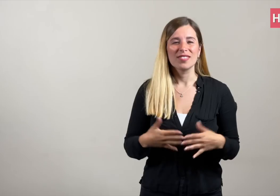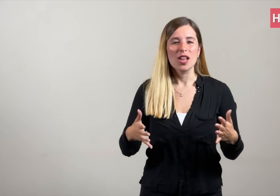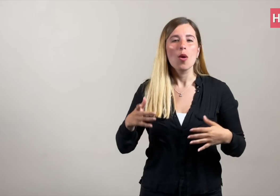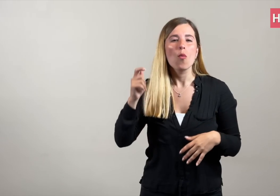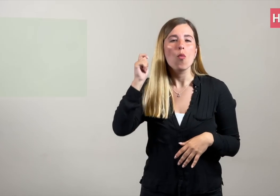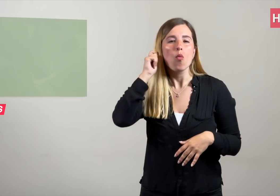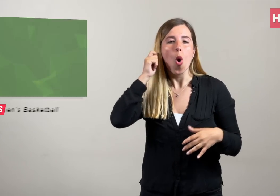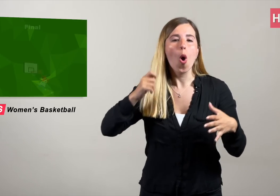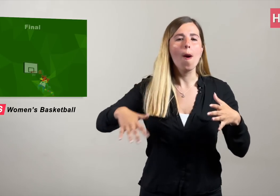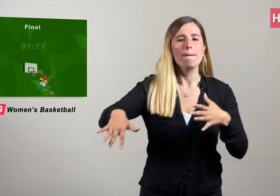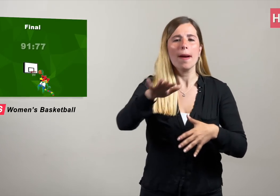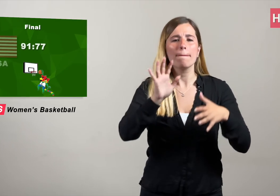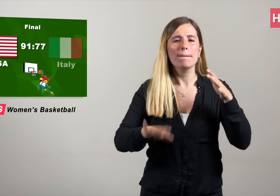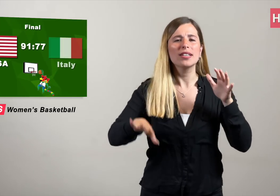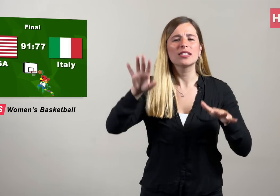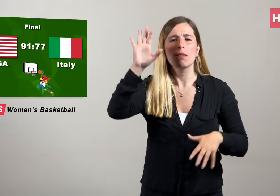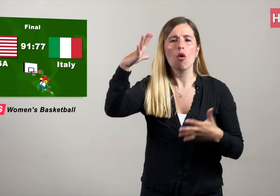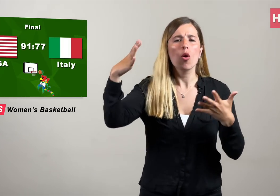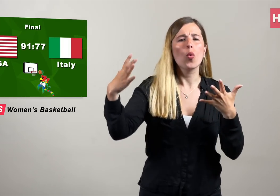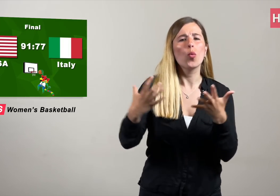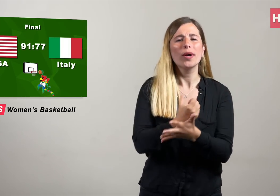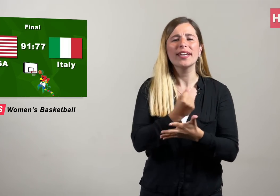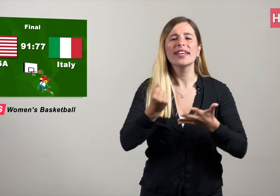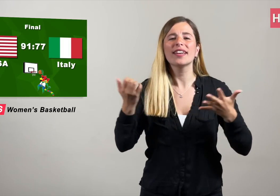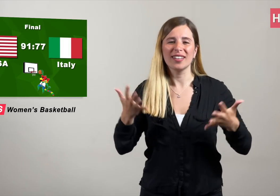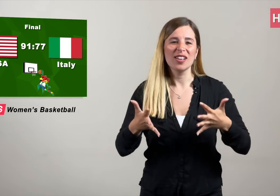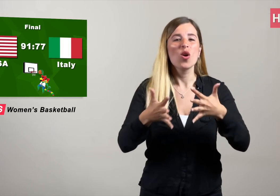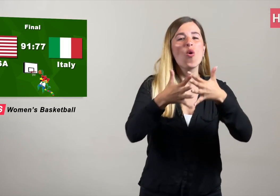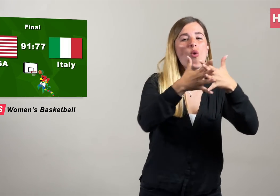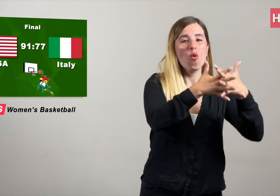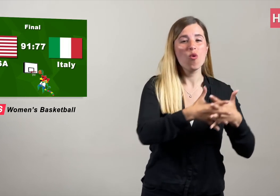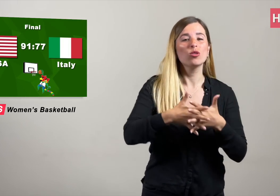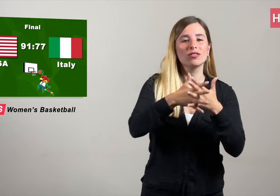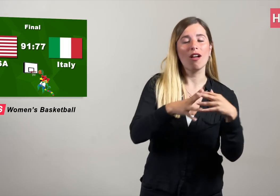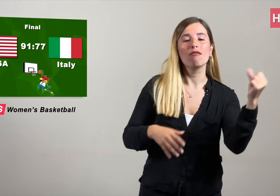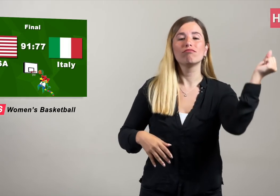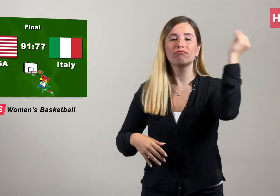USA Women's team has won the gold medal